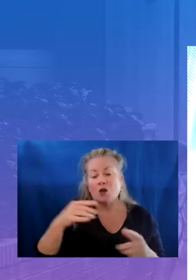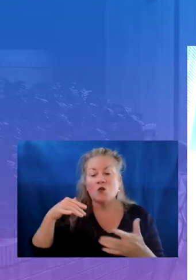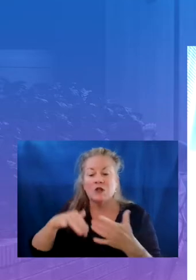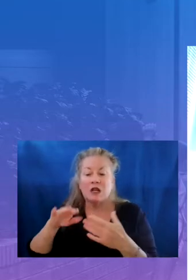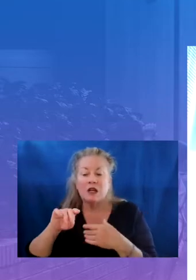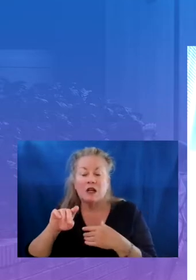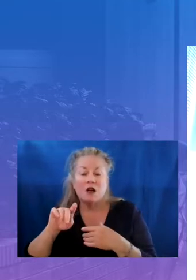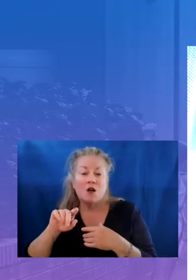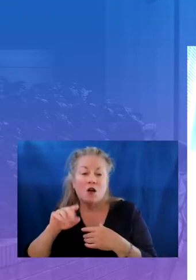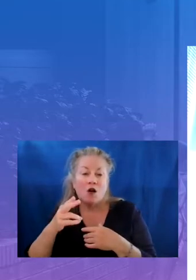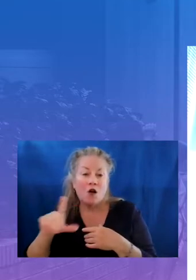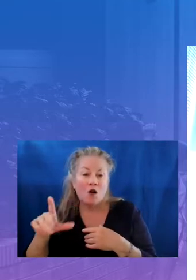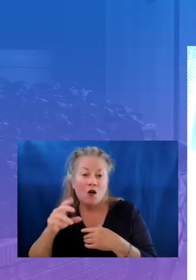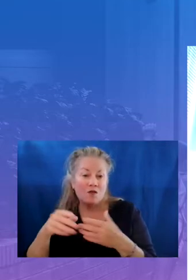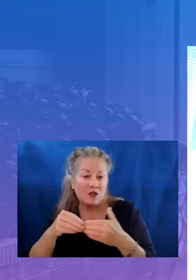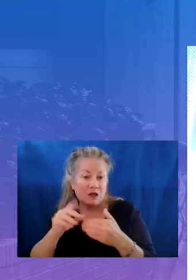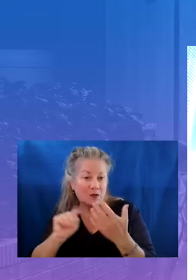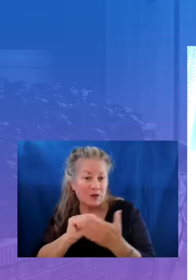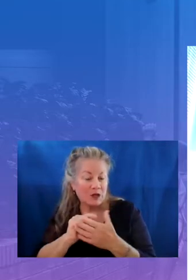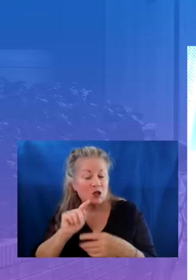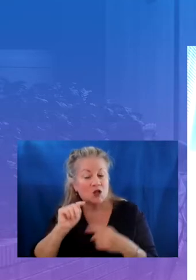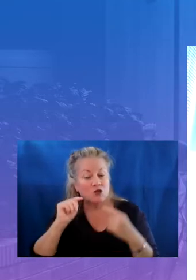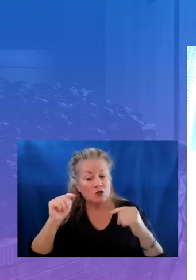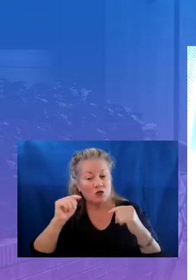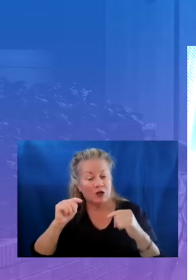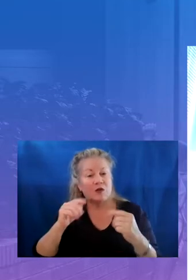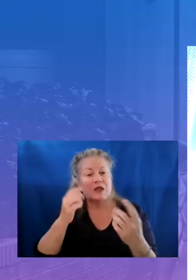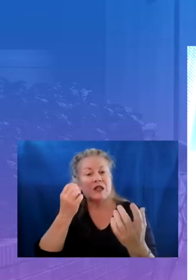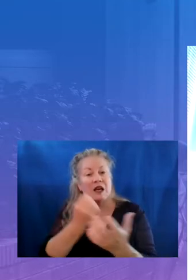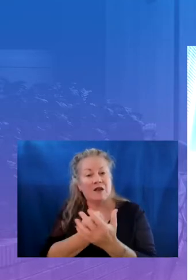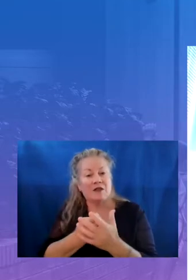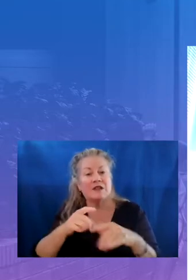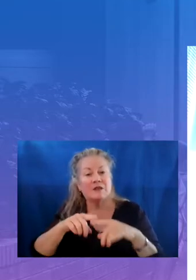tutoring should be aligned with an evidence-based curriculum that supports in-classroom success for